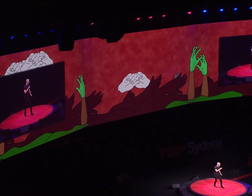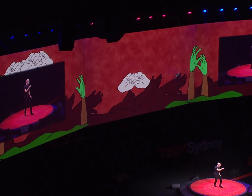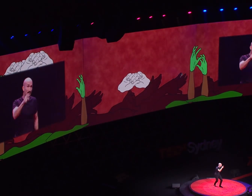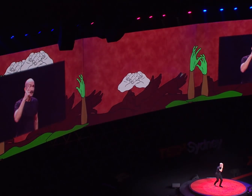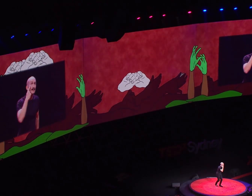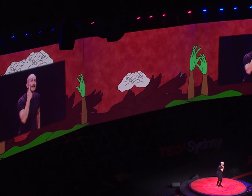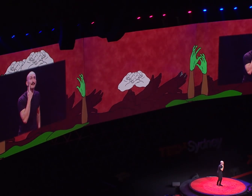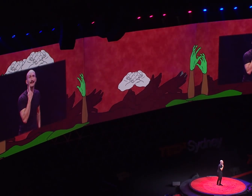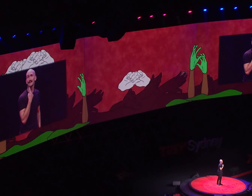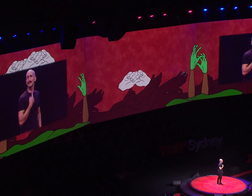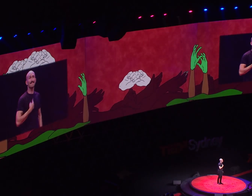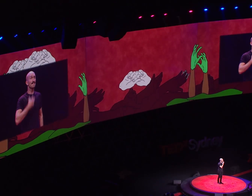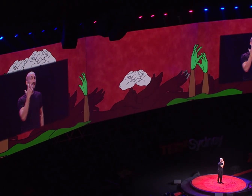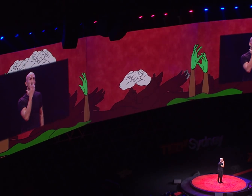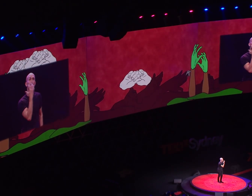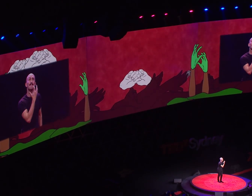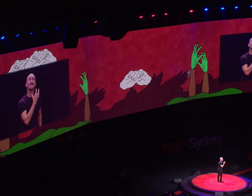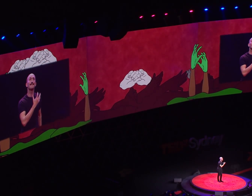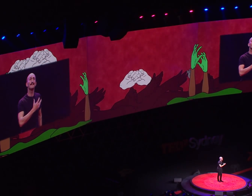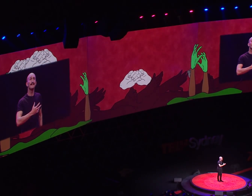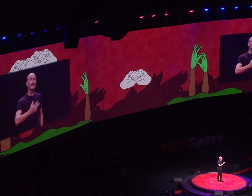Didn't mean to make you cry